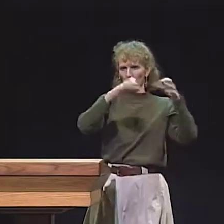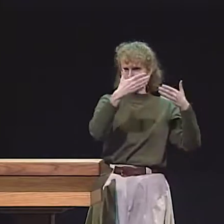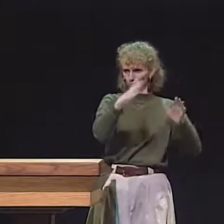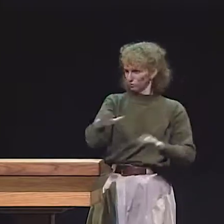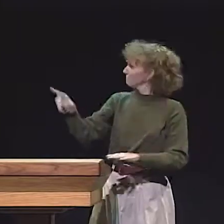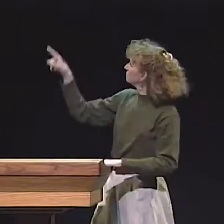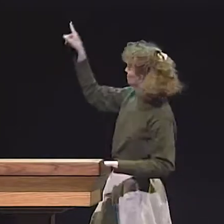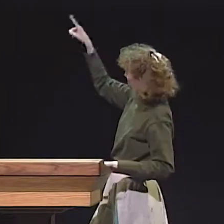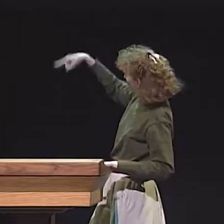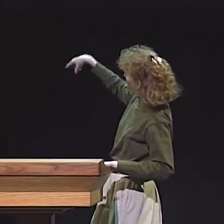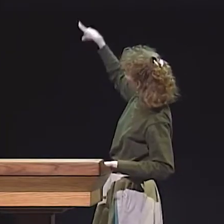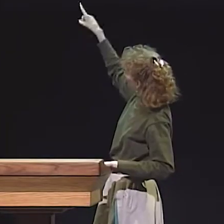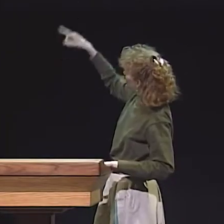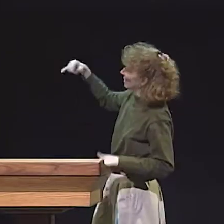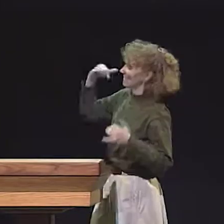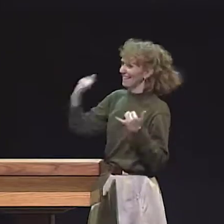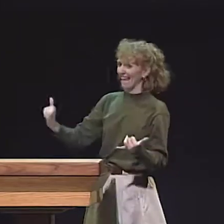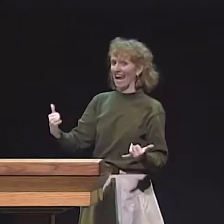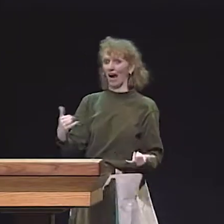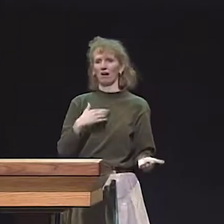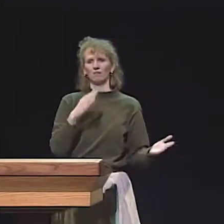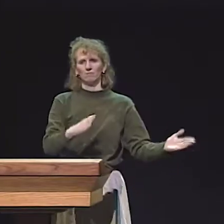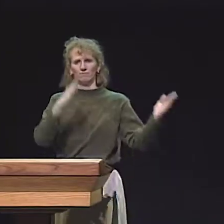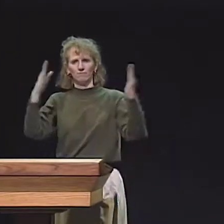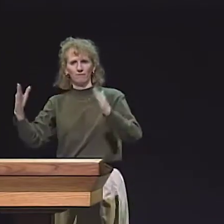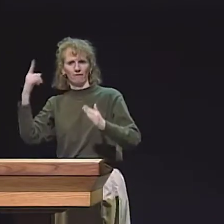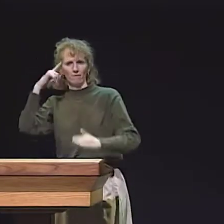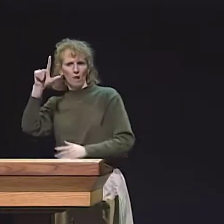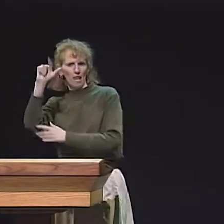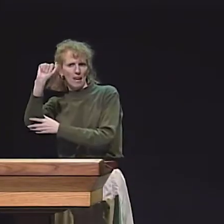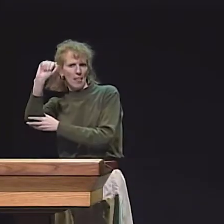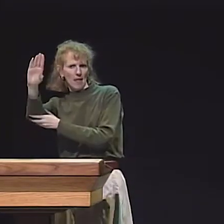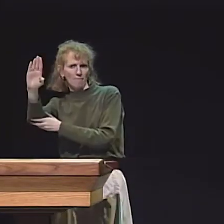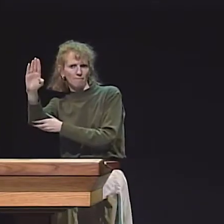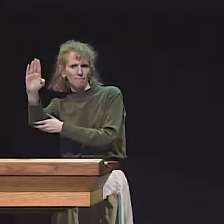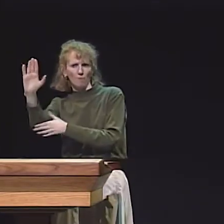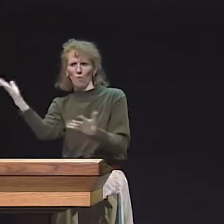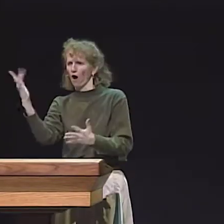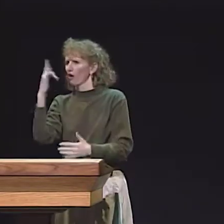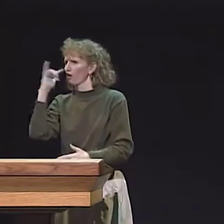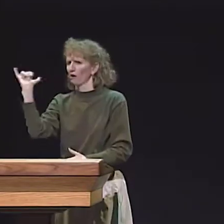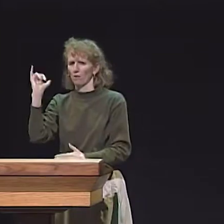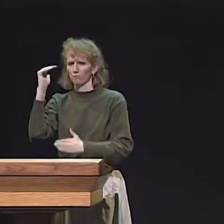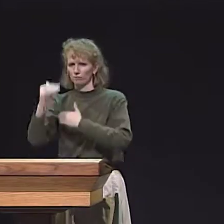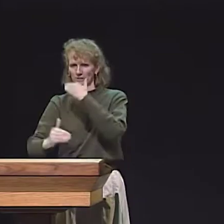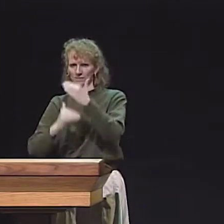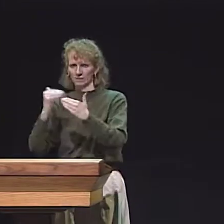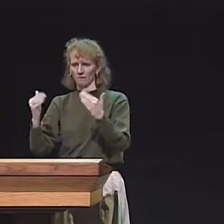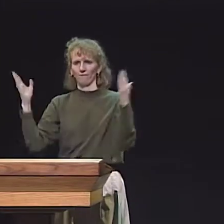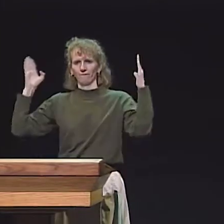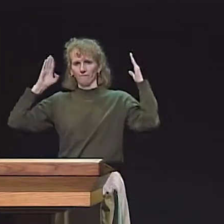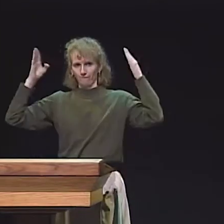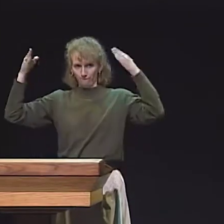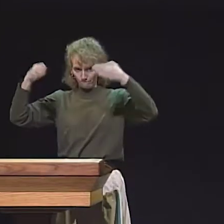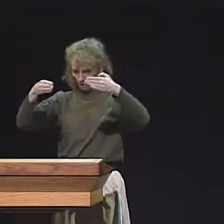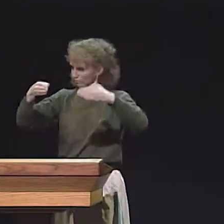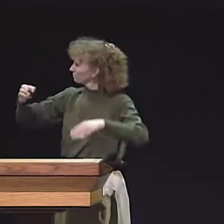THIS IS HOW NORMAL CHILDREN WOULD GO THROUGH THE PROCESS. NOW, IF WE LOOK IN THE LAB,